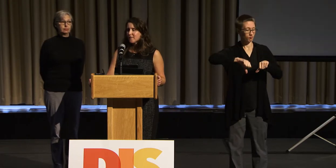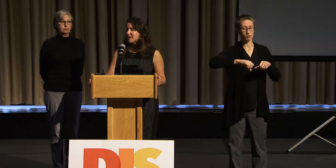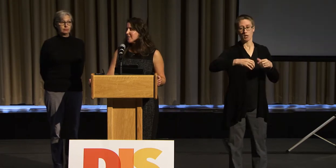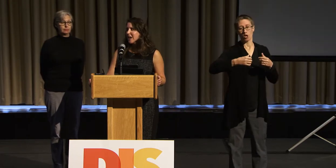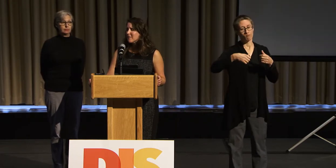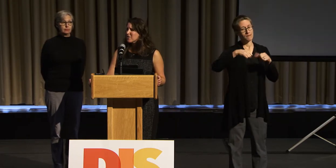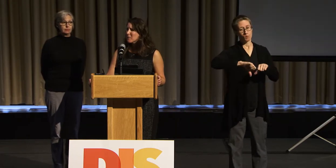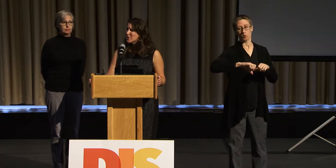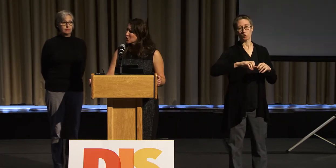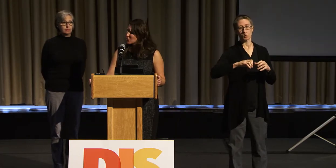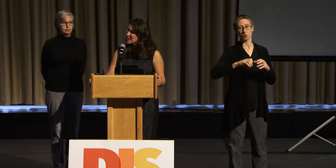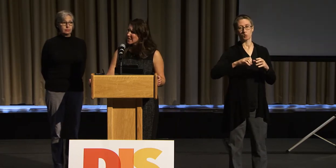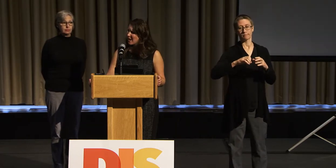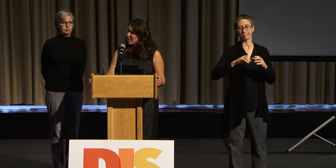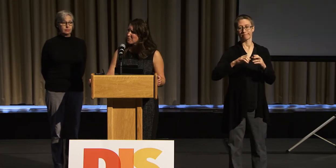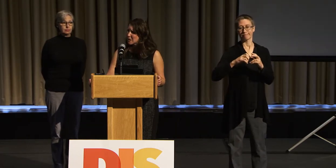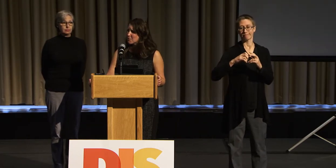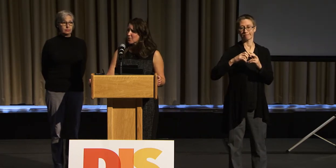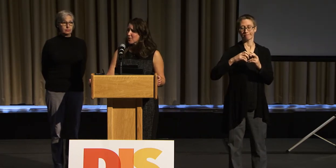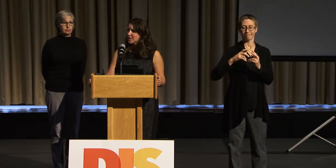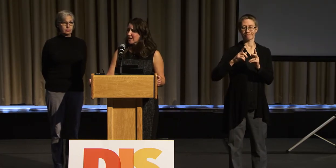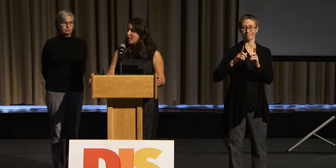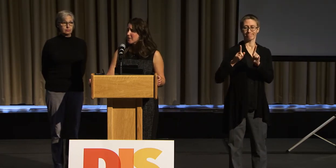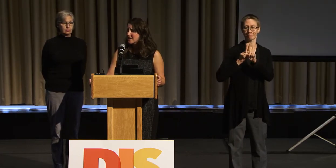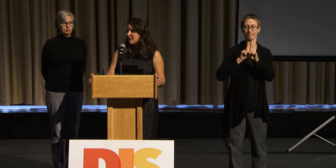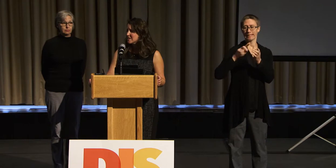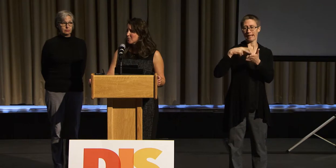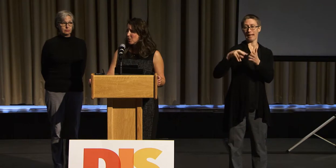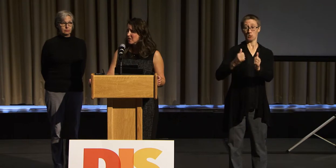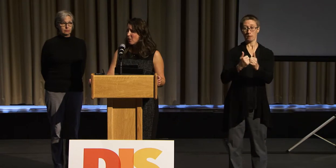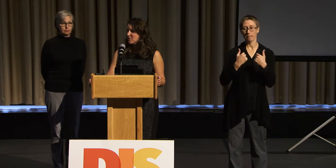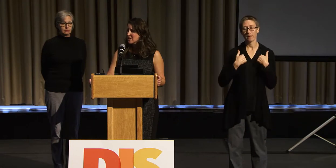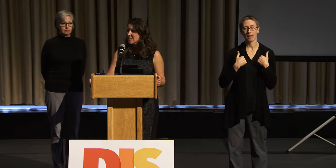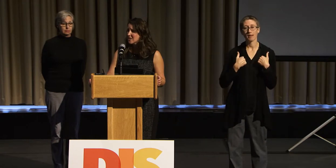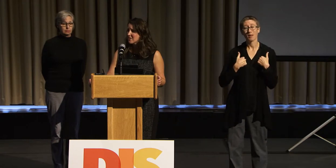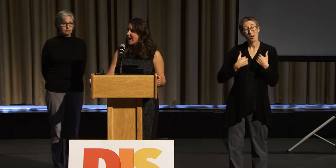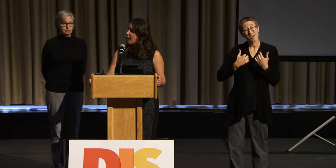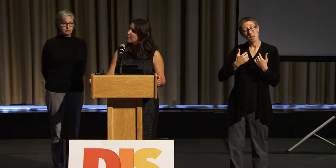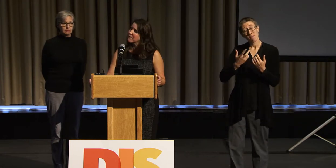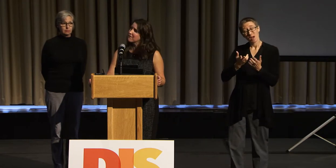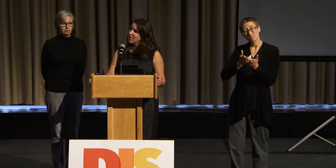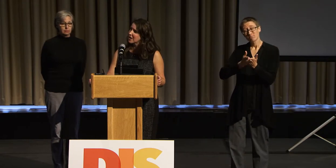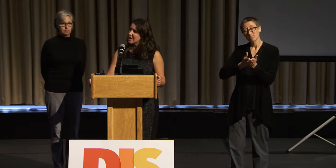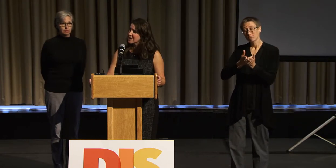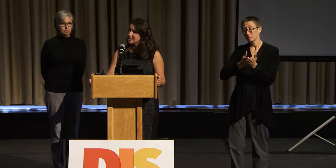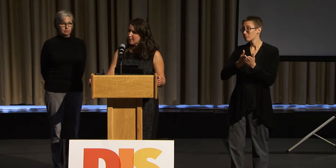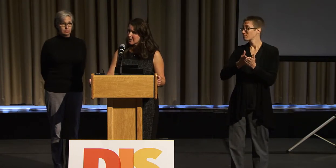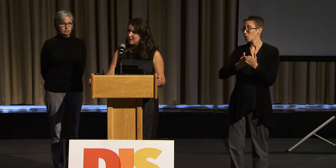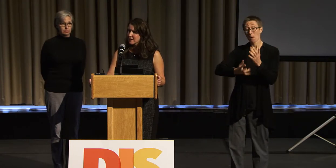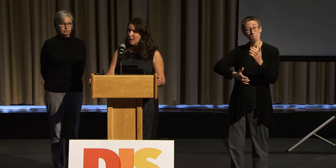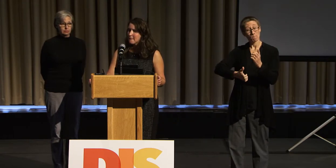On the other hand, the majority of people that I've been dancing with over the years have been very accepting.